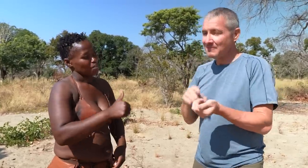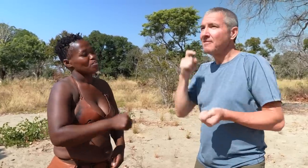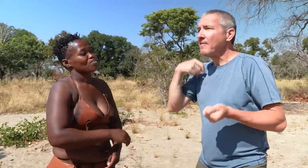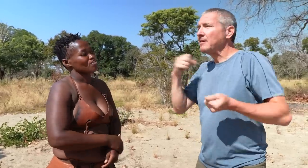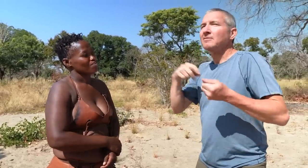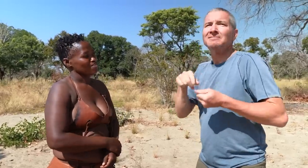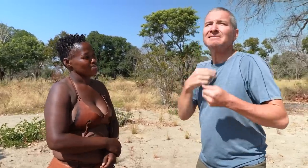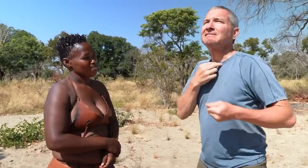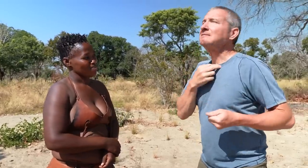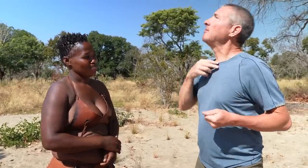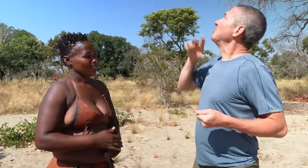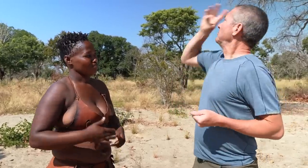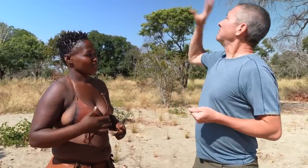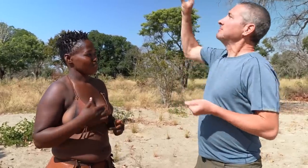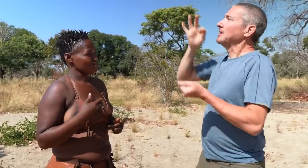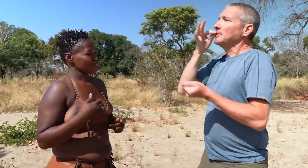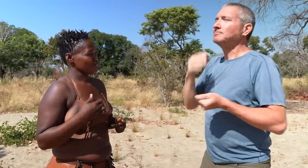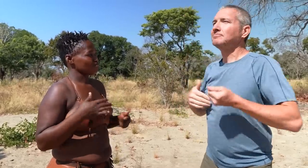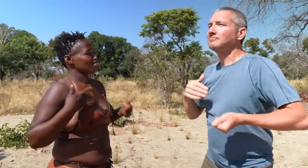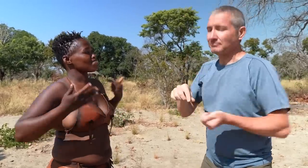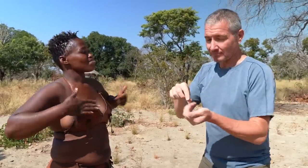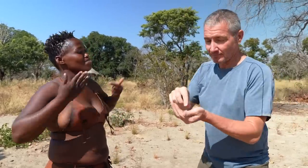I can imagine searching around for this treat.